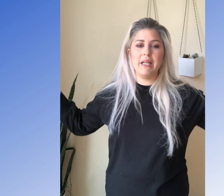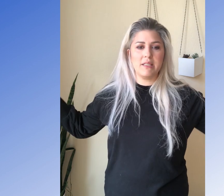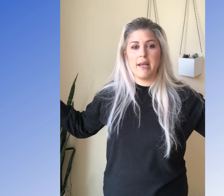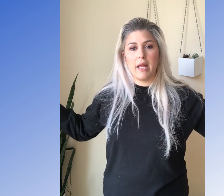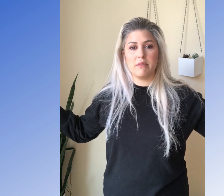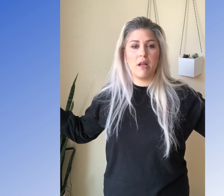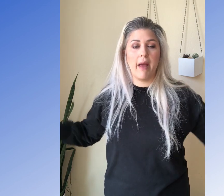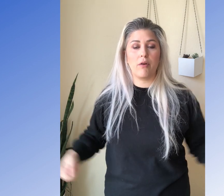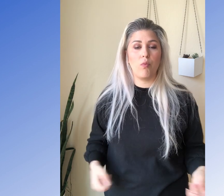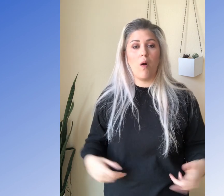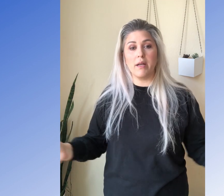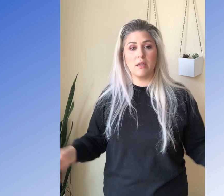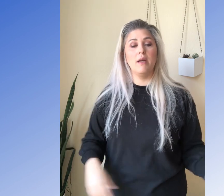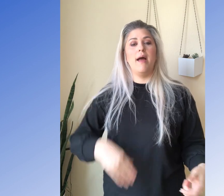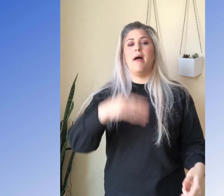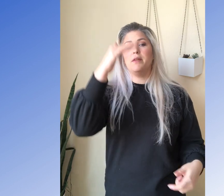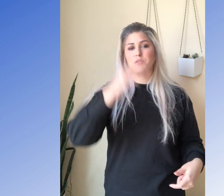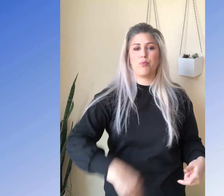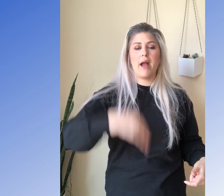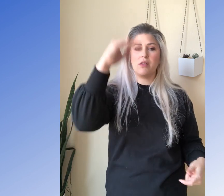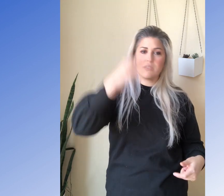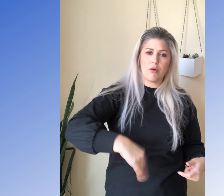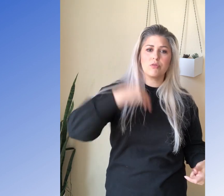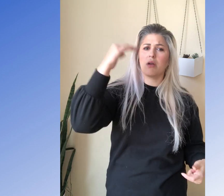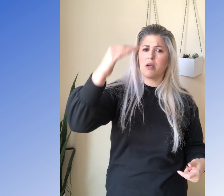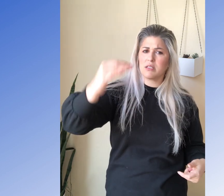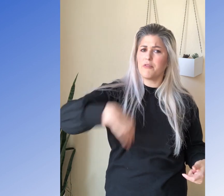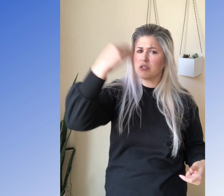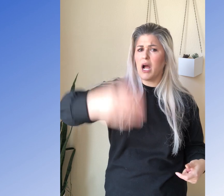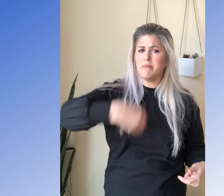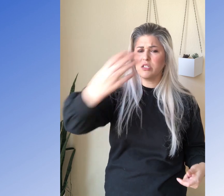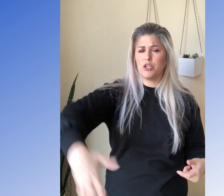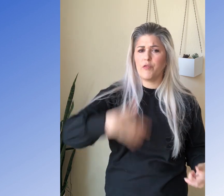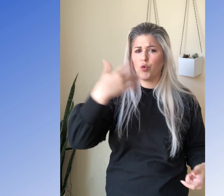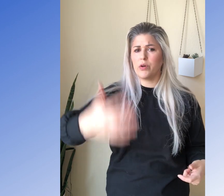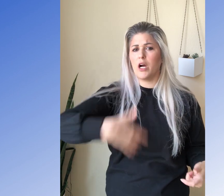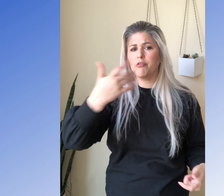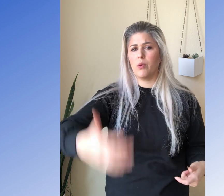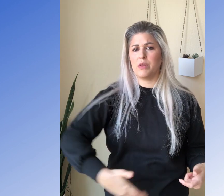any 10 names, it doesn't matter what. And then just practice those several times until you feel real comfortable with